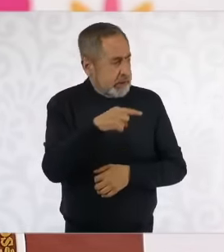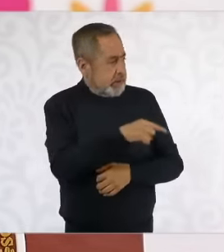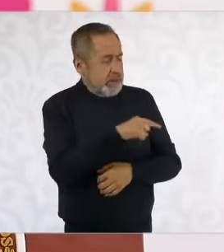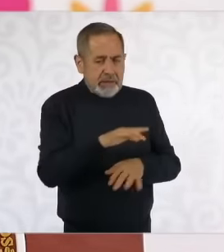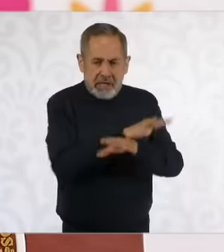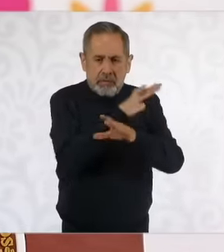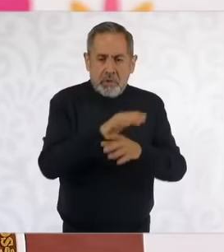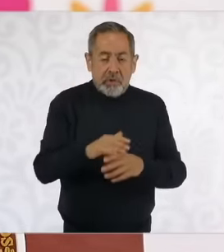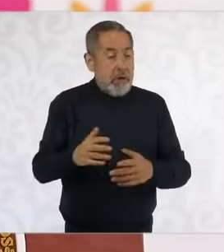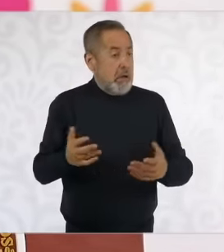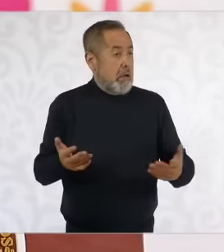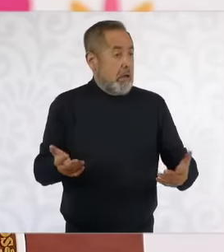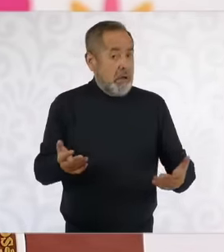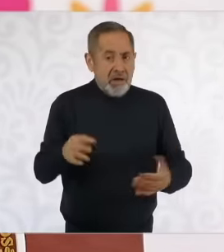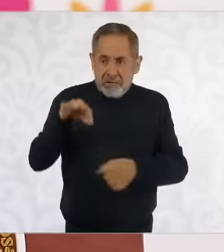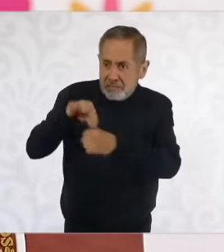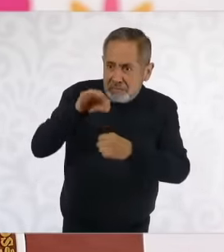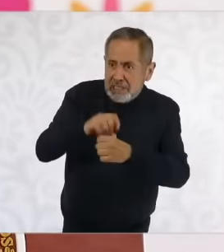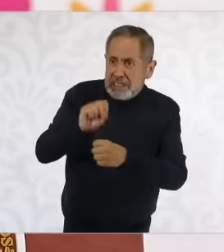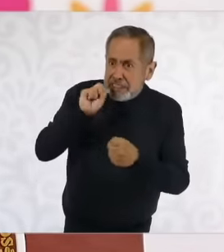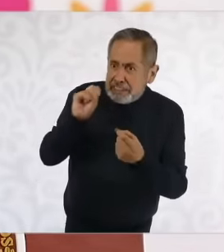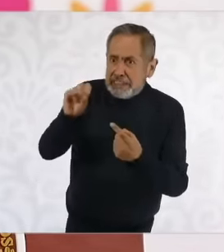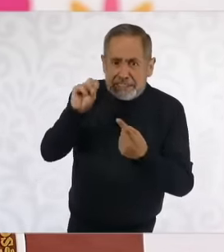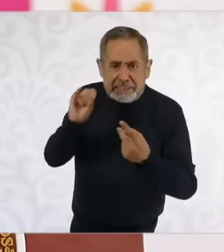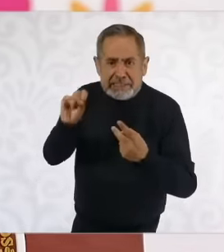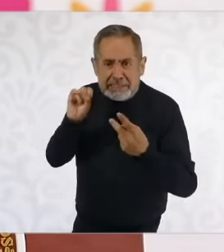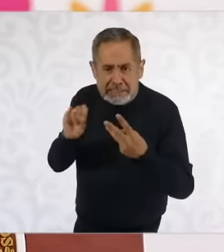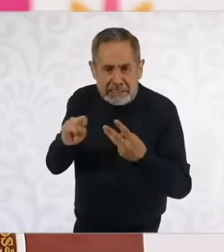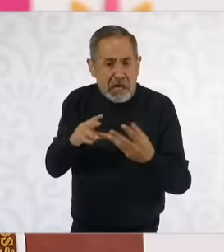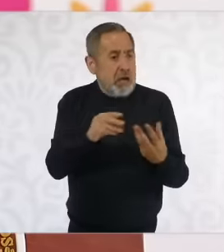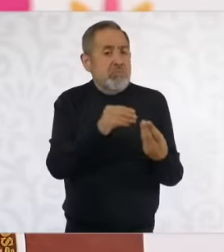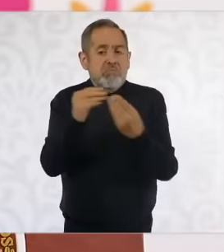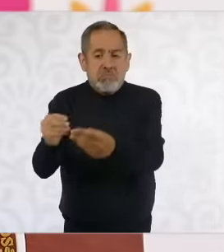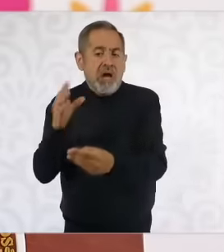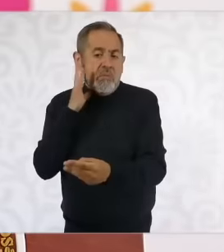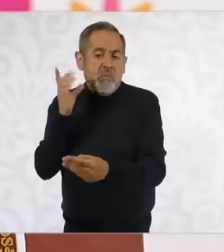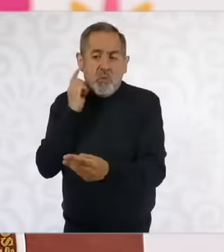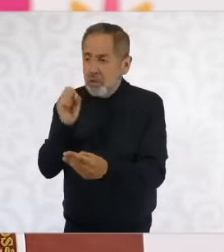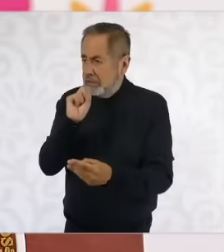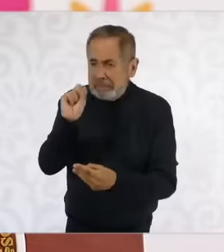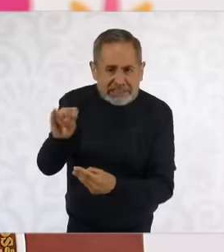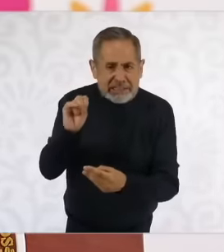The constitutional reform is validated in Congress as the